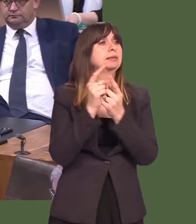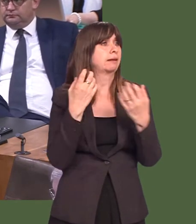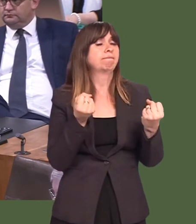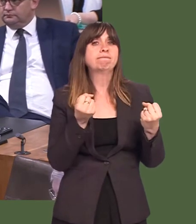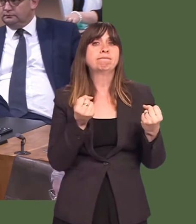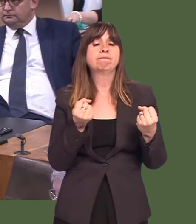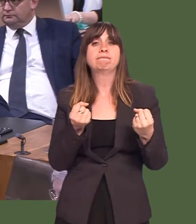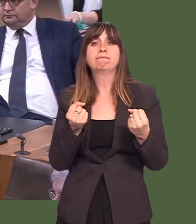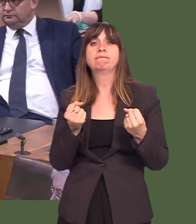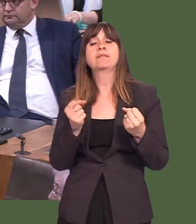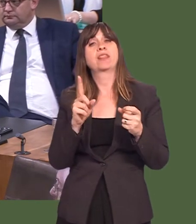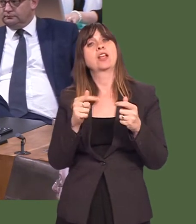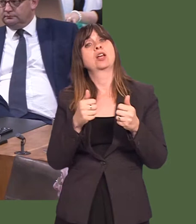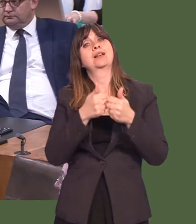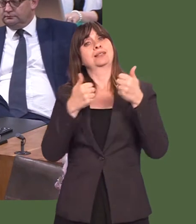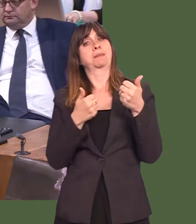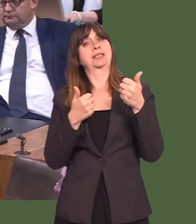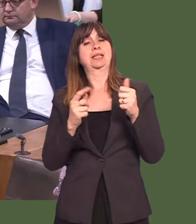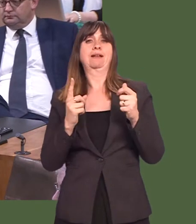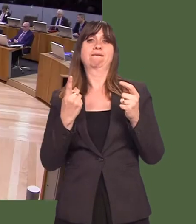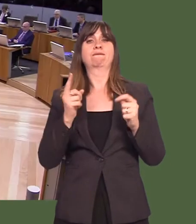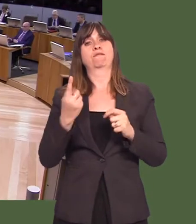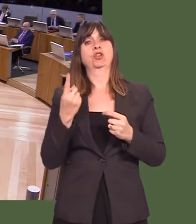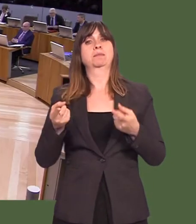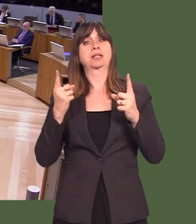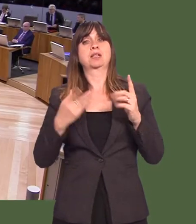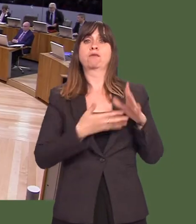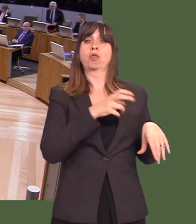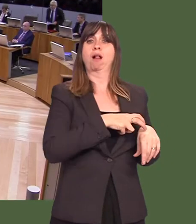and Northern Ireland, and the Deputy First Minister of Northern Ireland.